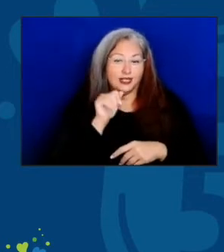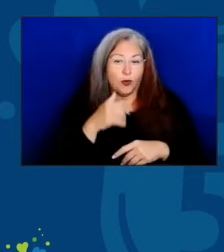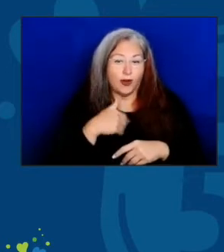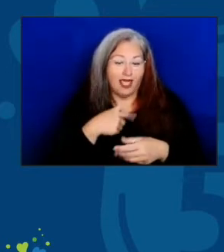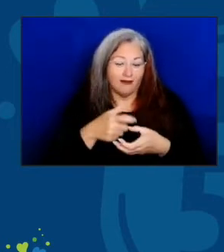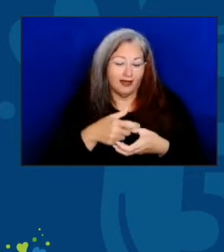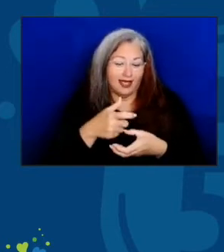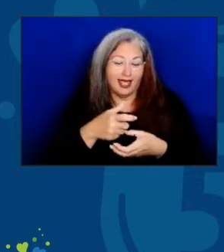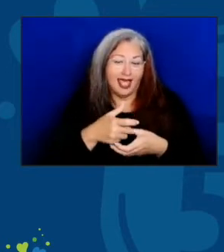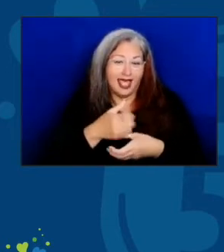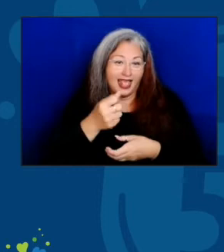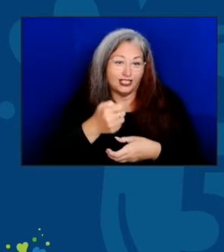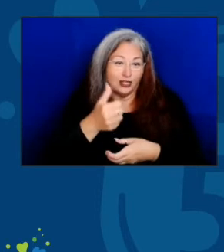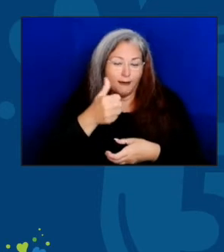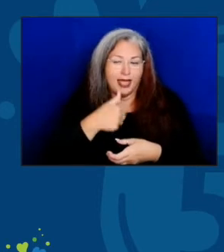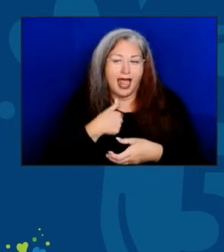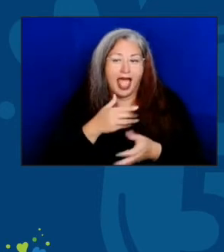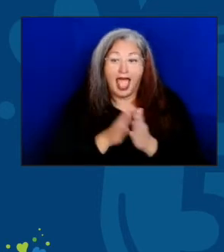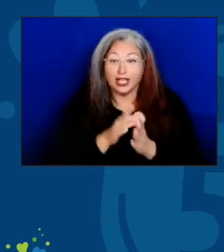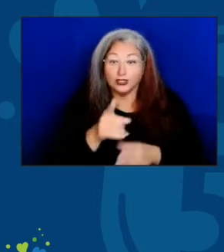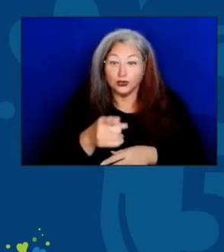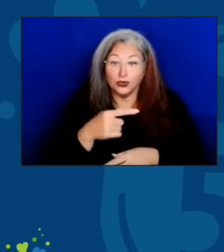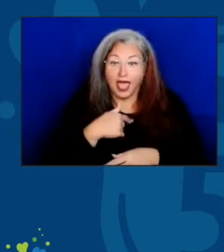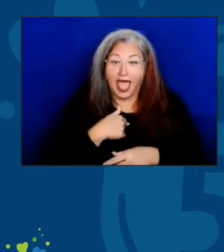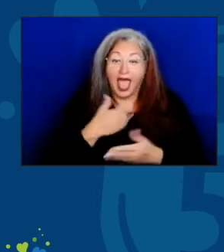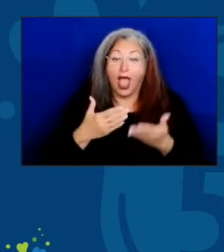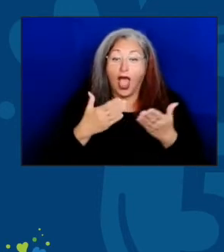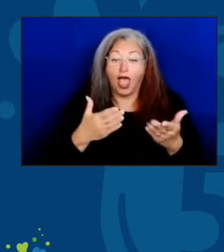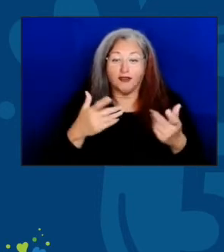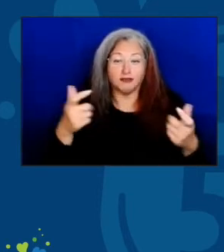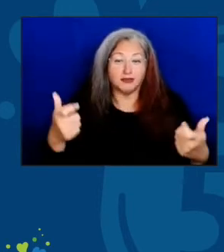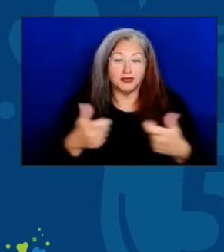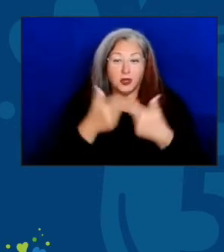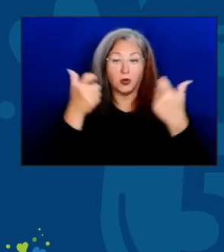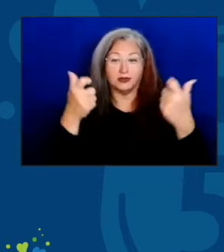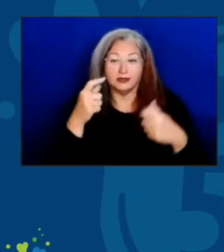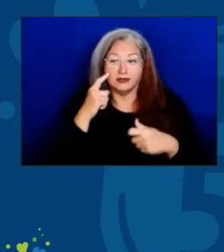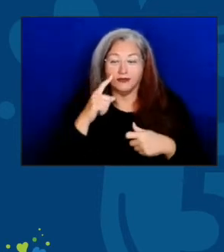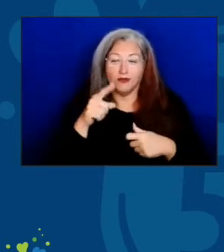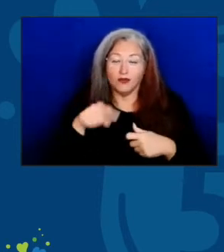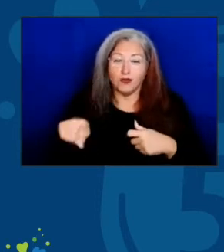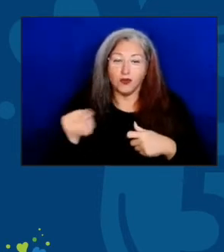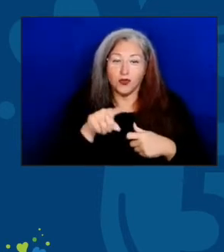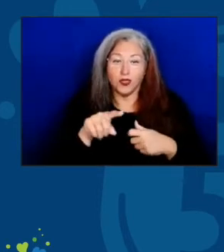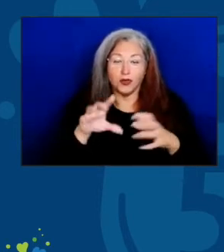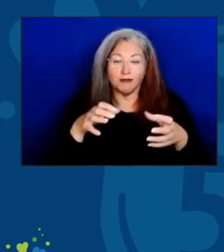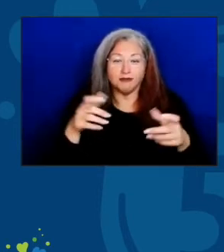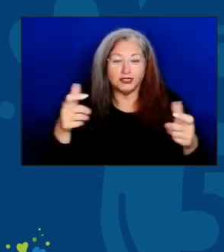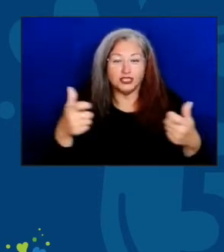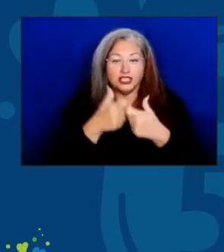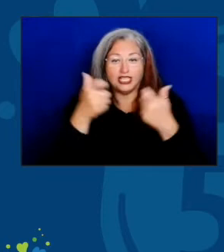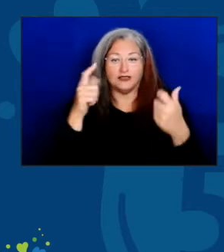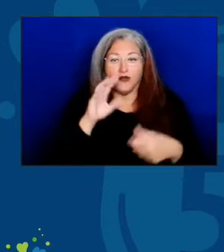I'd ask you to join me as I offer up a toast to the network. Cheers to 50 years.